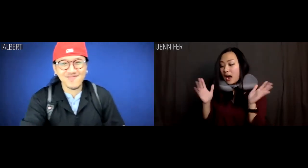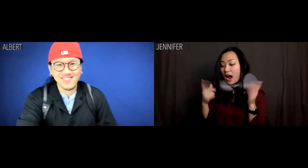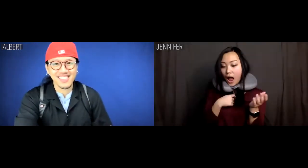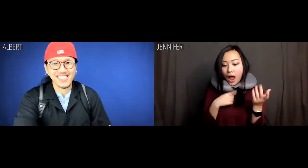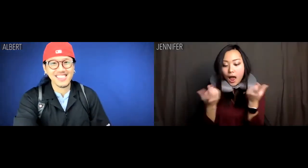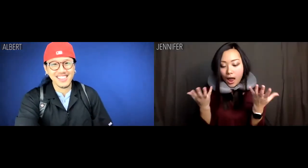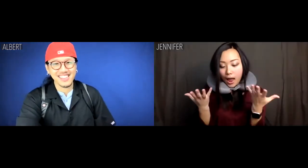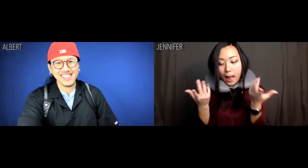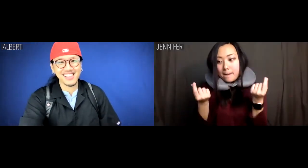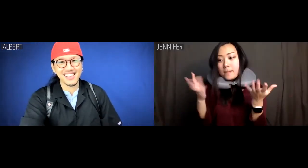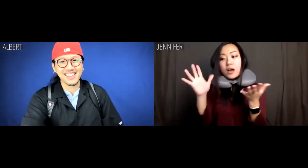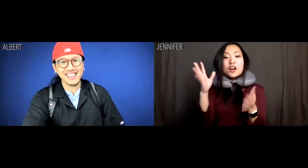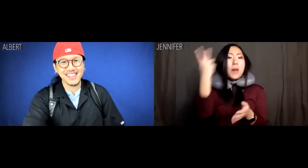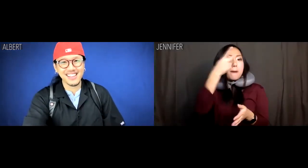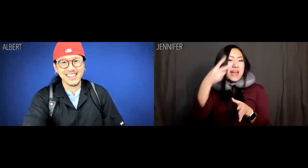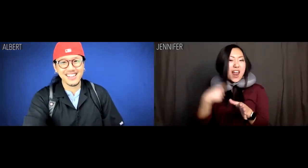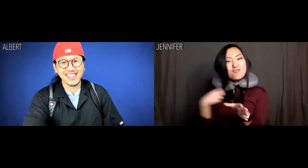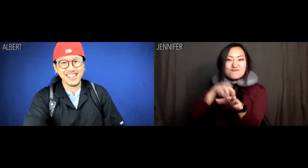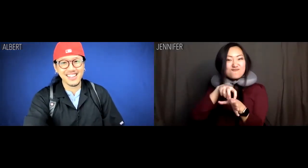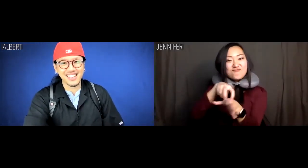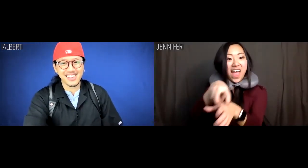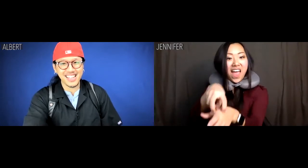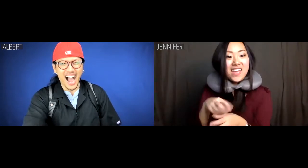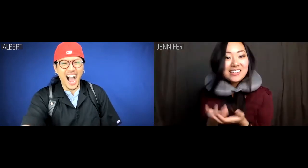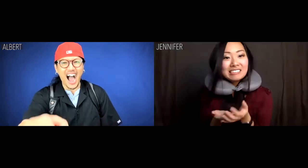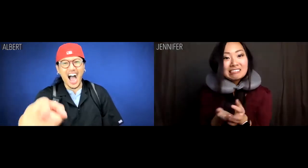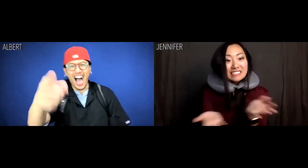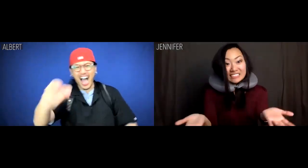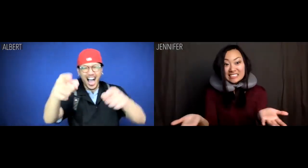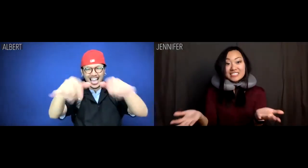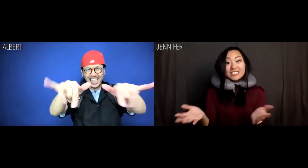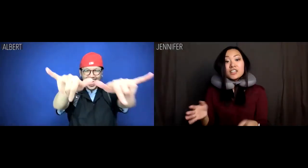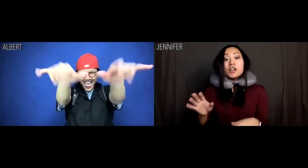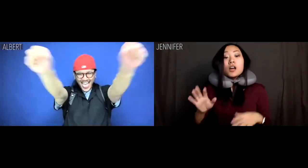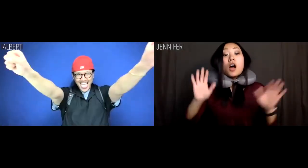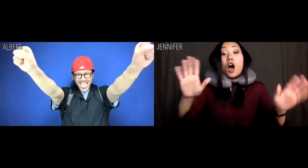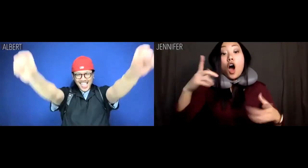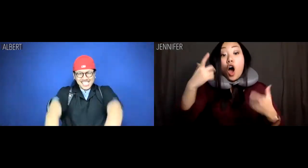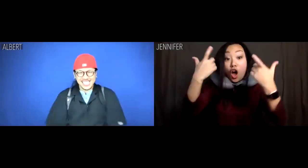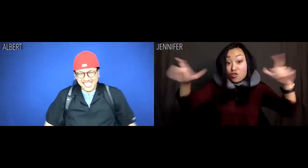Jennifer: I'm gonna.... I'm going to ride a panda! Albert: YAAAAAAS!